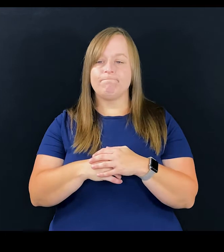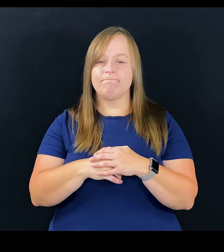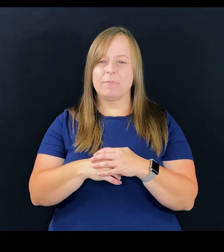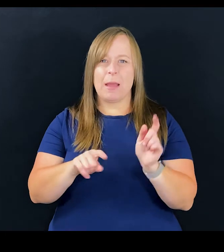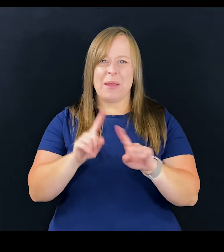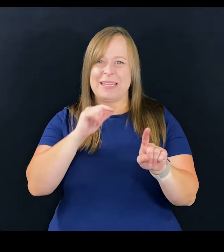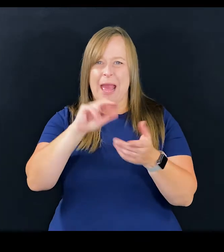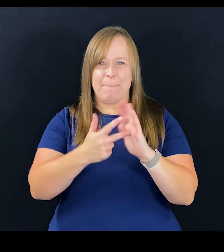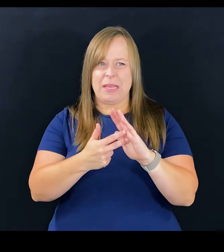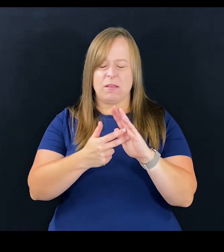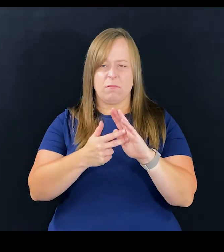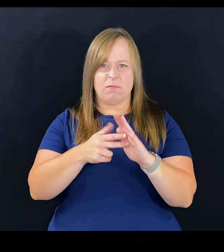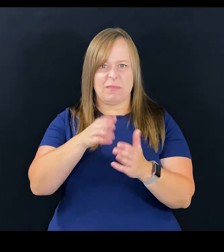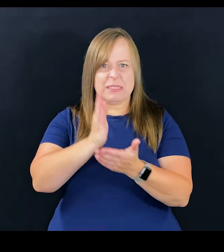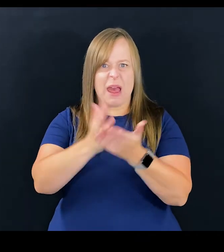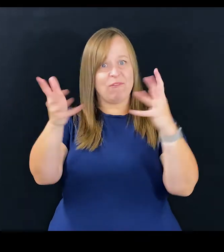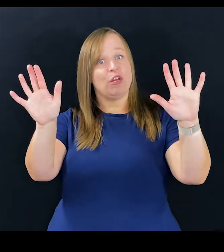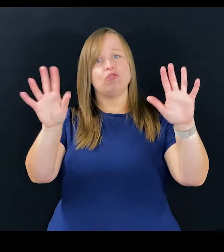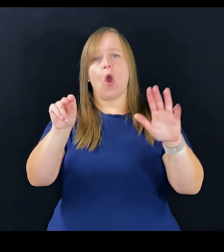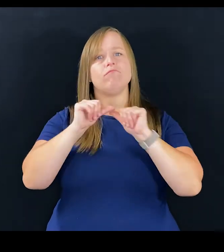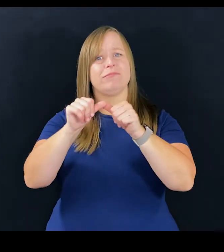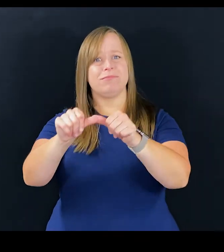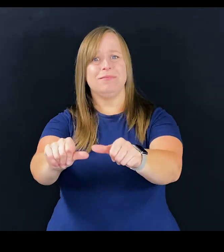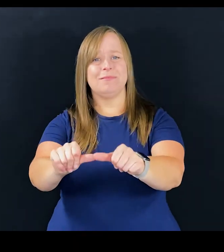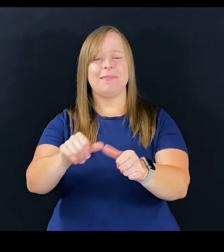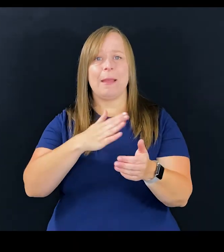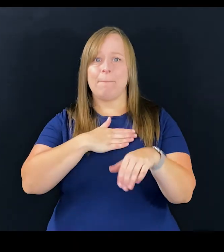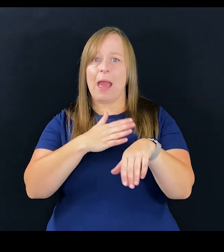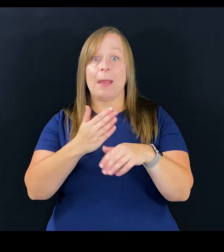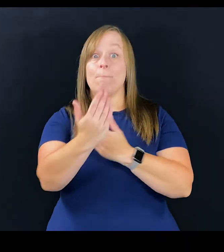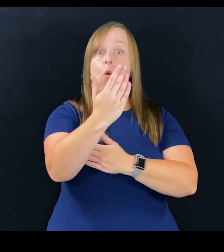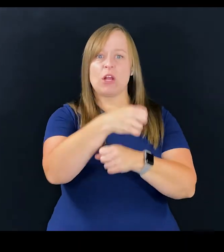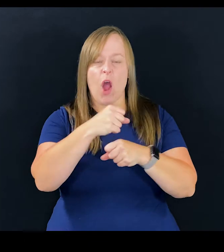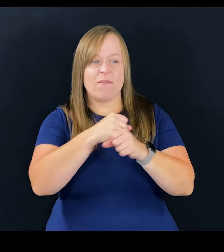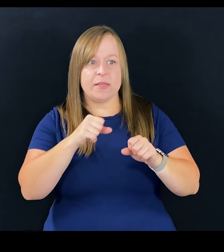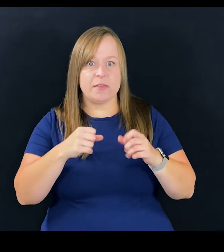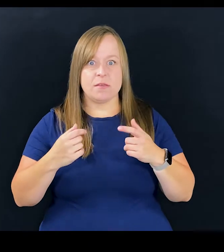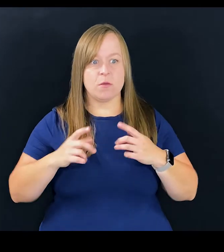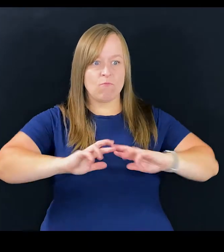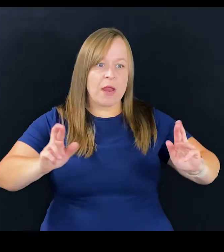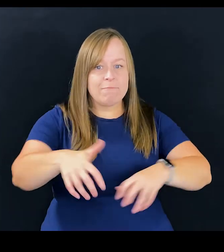Of course that doesn't mean we shouldn't stop pushing, right? So my morning coffee, when I'm all amped up,